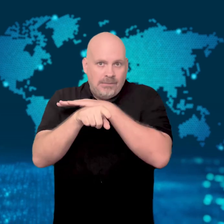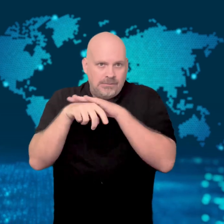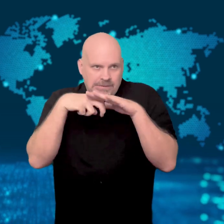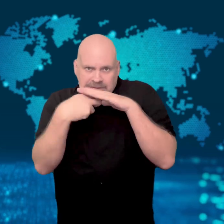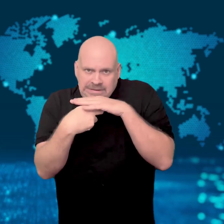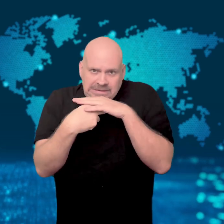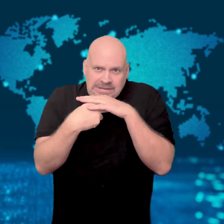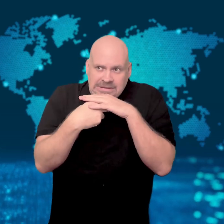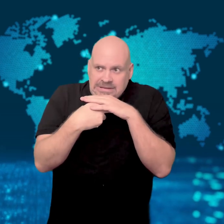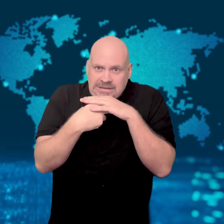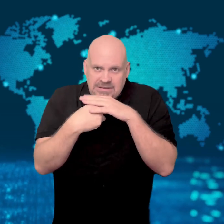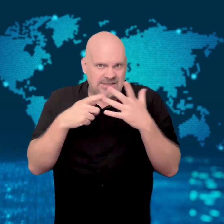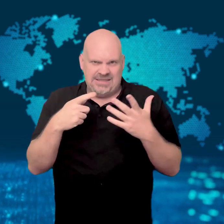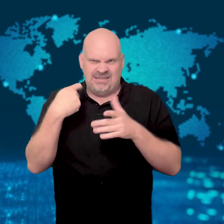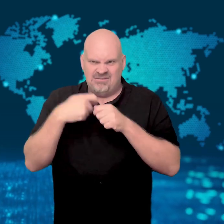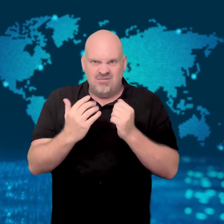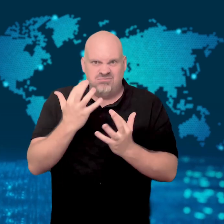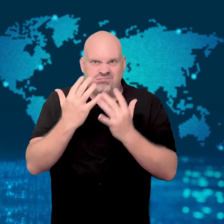from the attack.